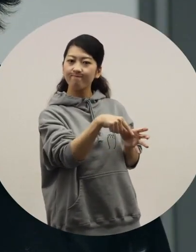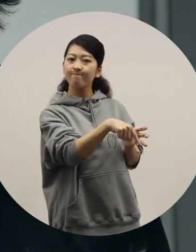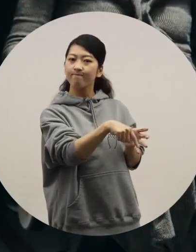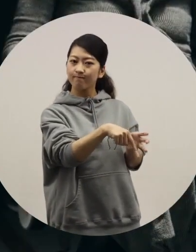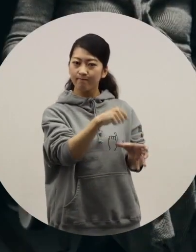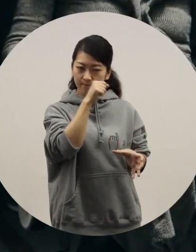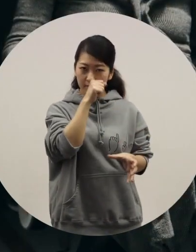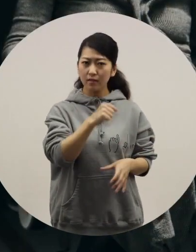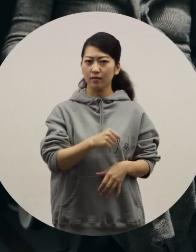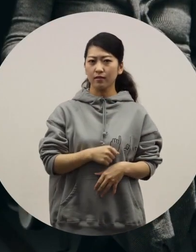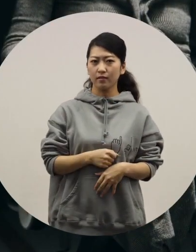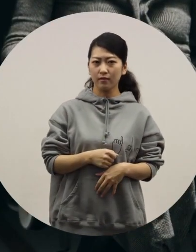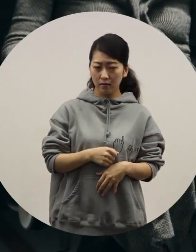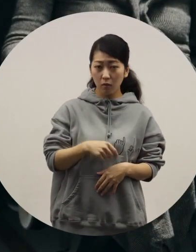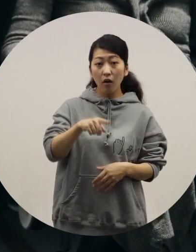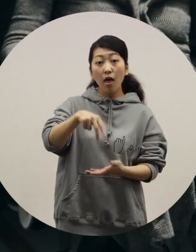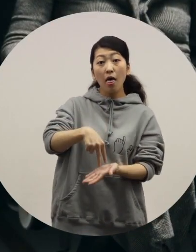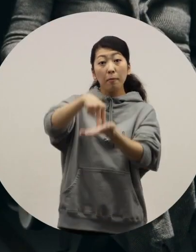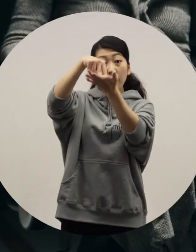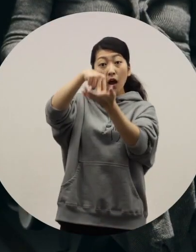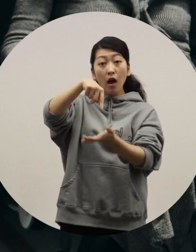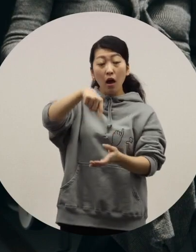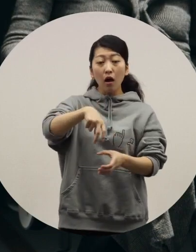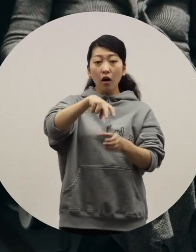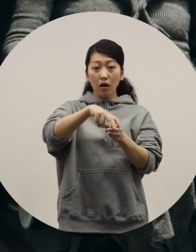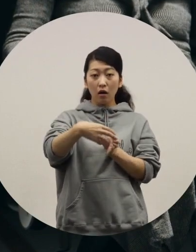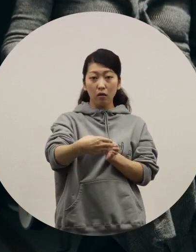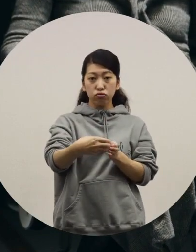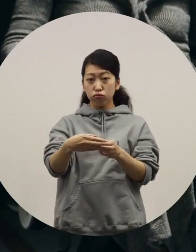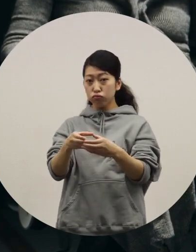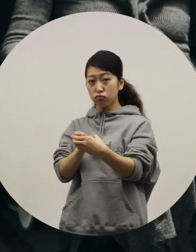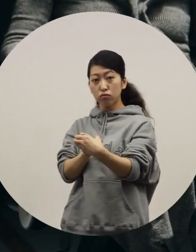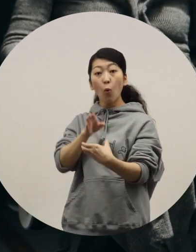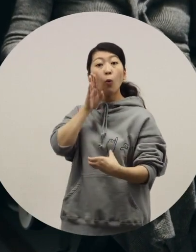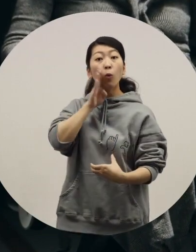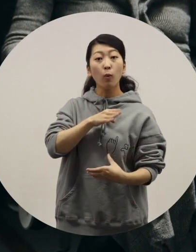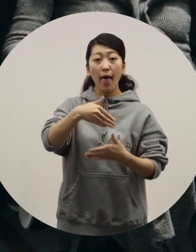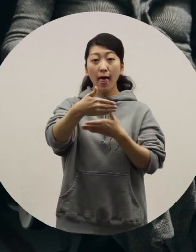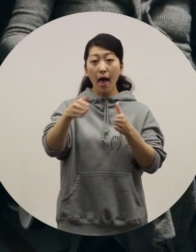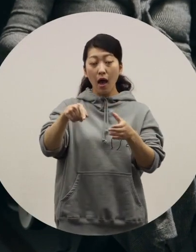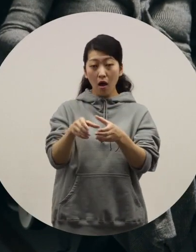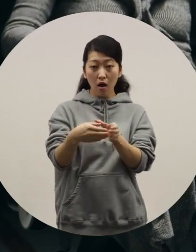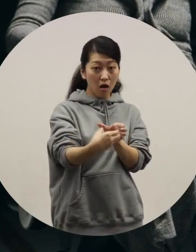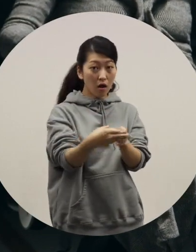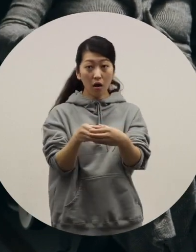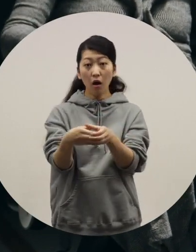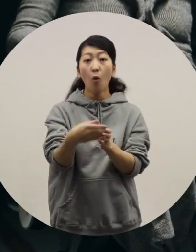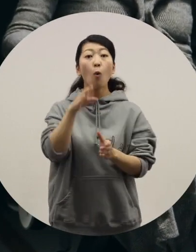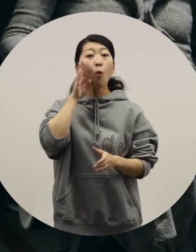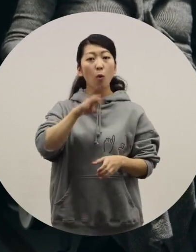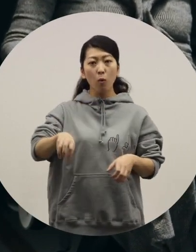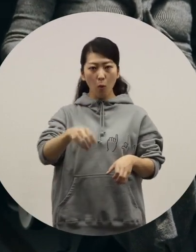[Azuma] That's nice. [Toriyama] For example, it's easier to manoeuvre while in anelevator, or even inside a room. [Azuma] If you remember the method c -[Toriyama] Yes.